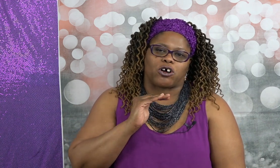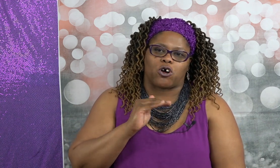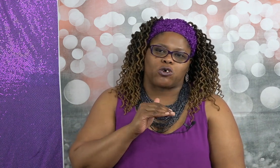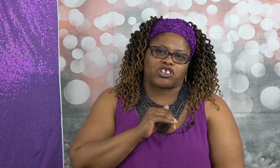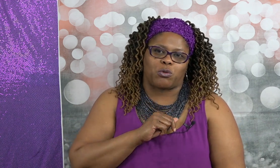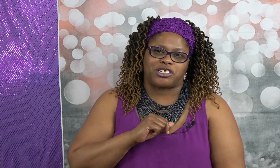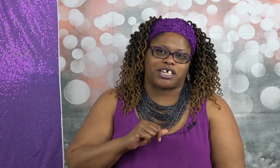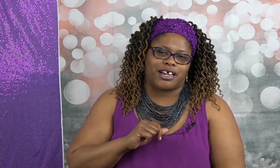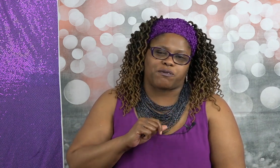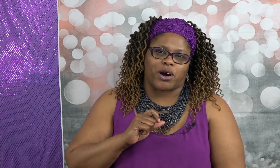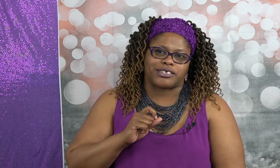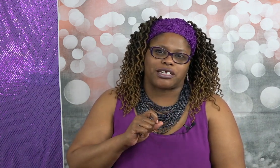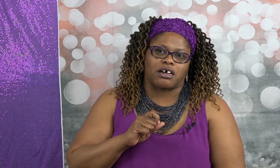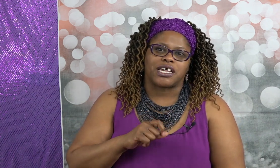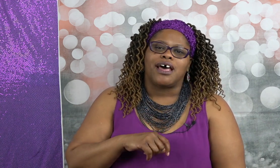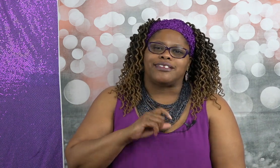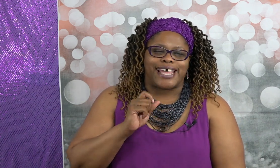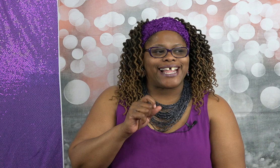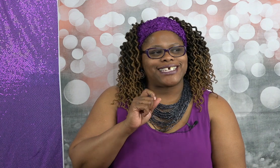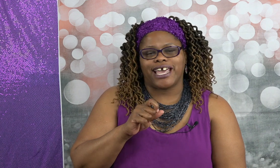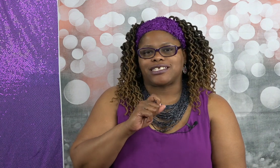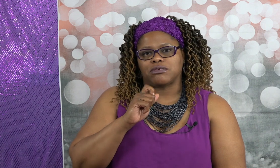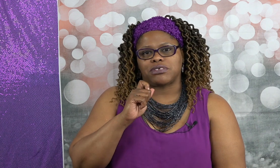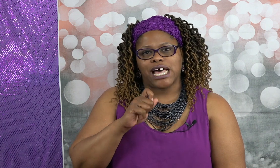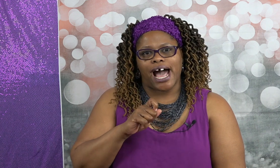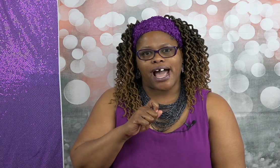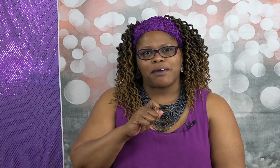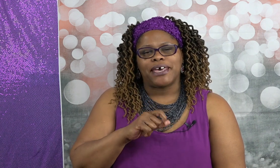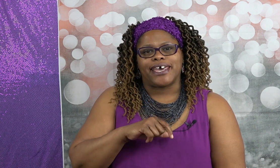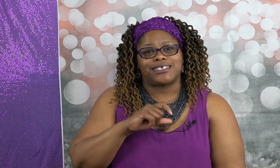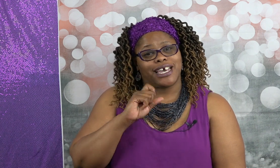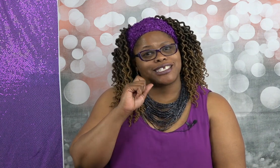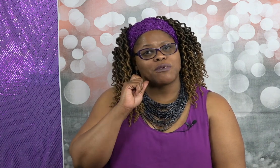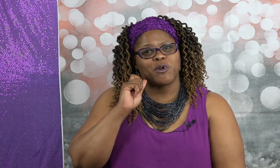goals that we're setting for ourselves that takes some time it takes some